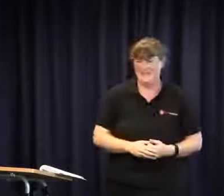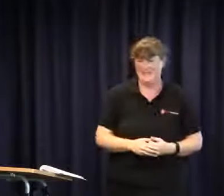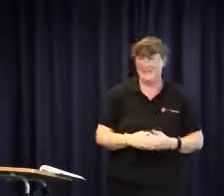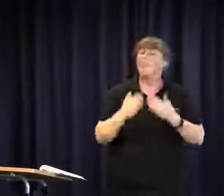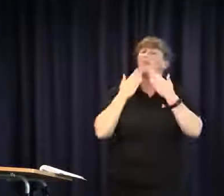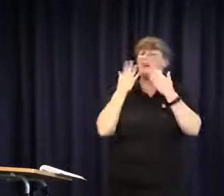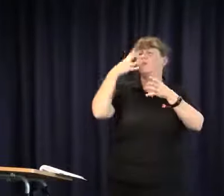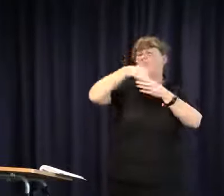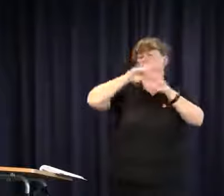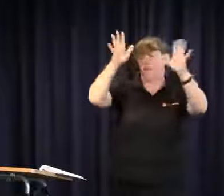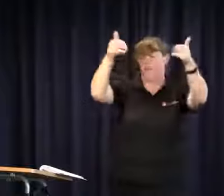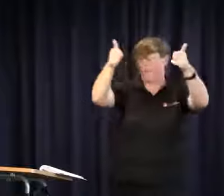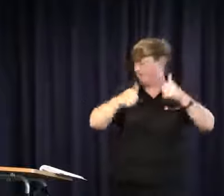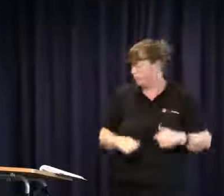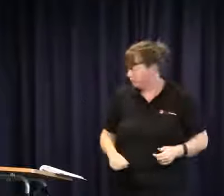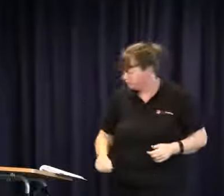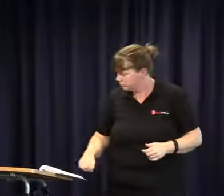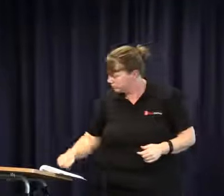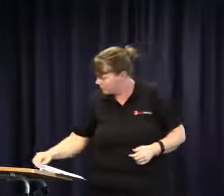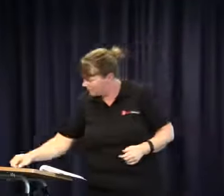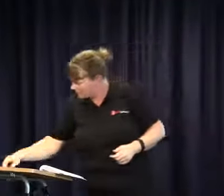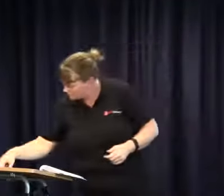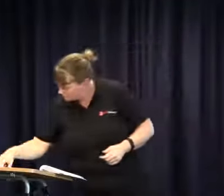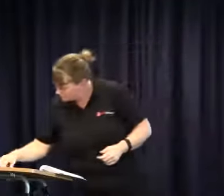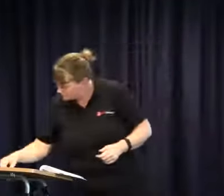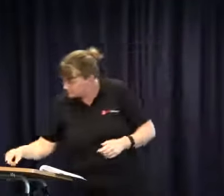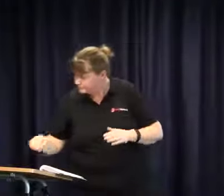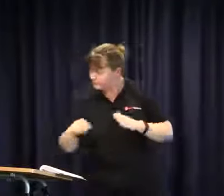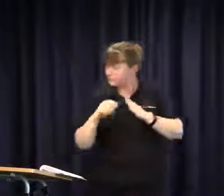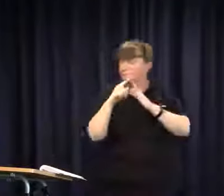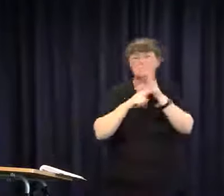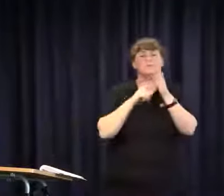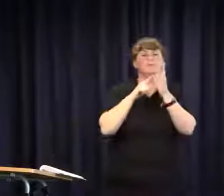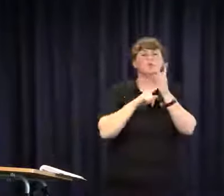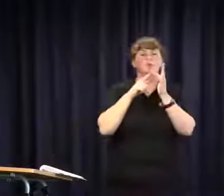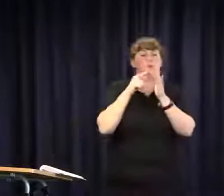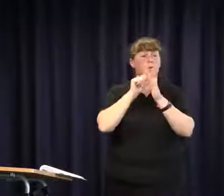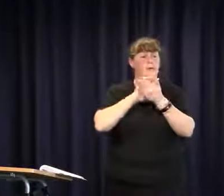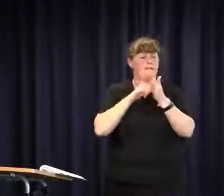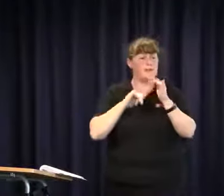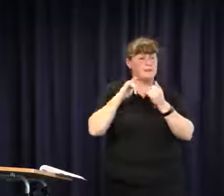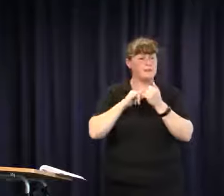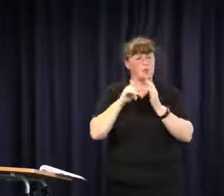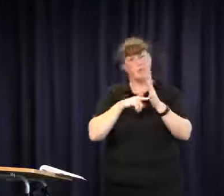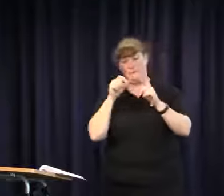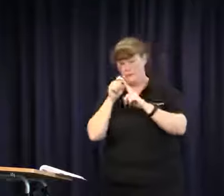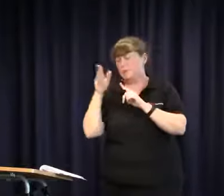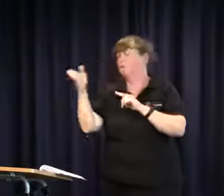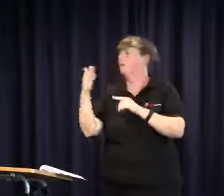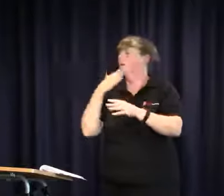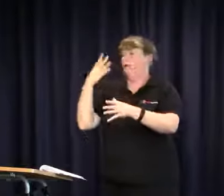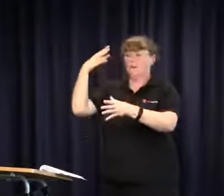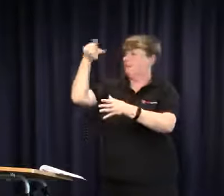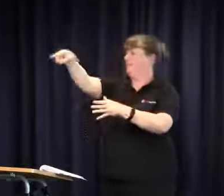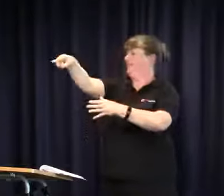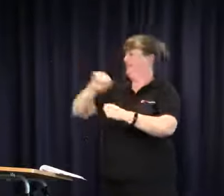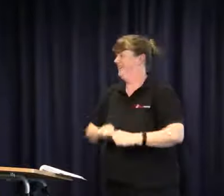has nodded. So I thank you again for your involvement, Tamara. Julie Phillips, thank